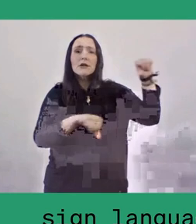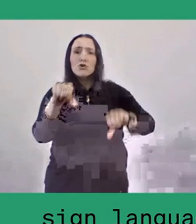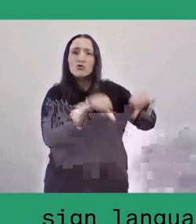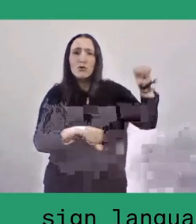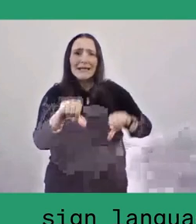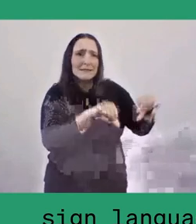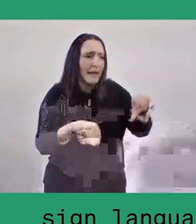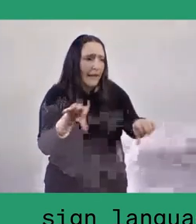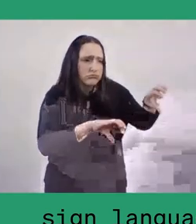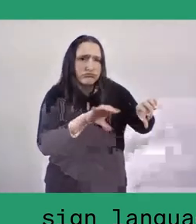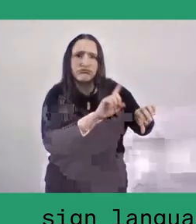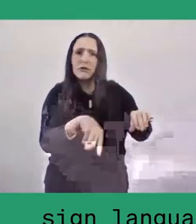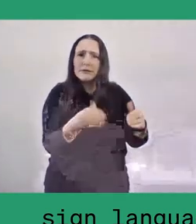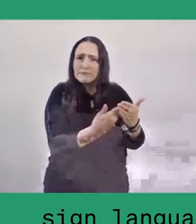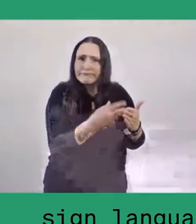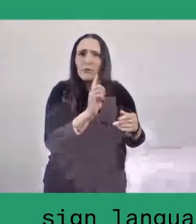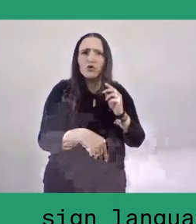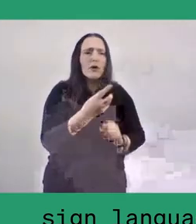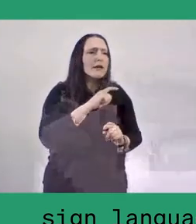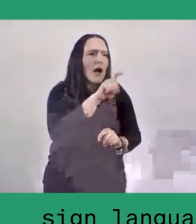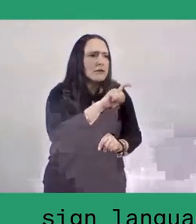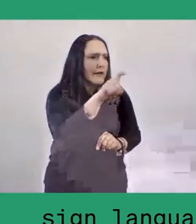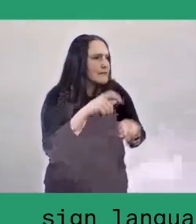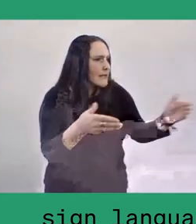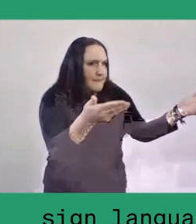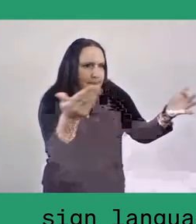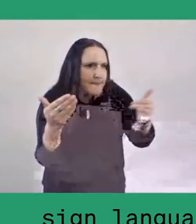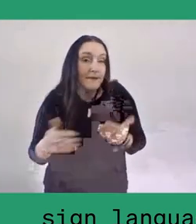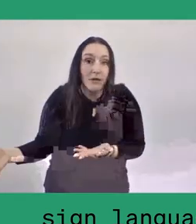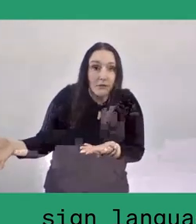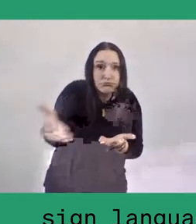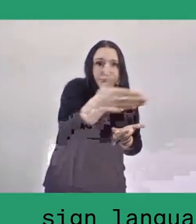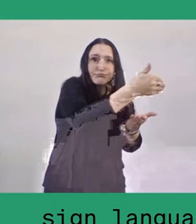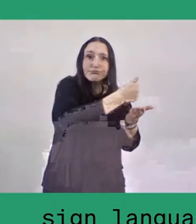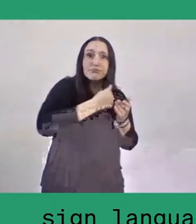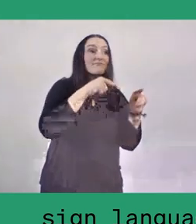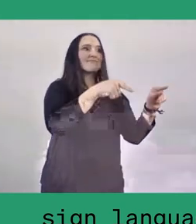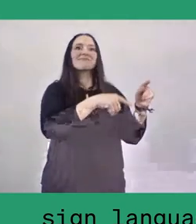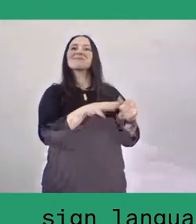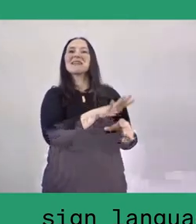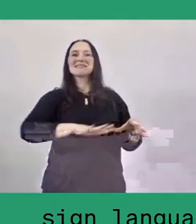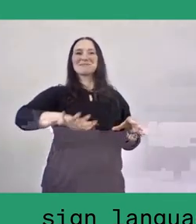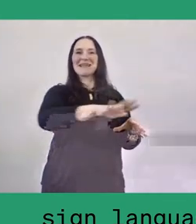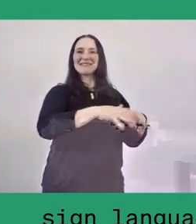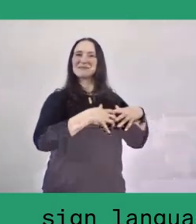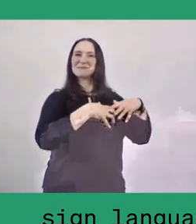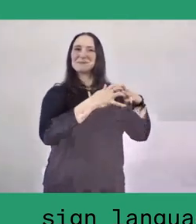And they try to construct a space and some ways for storing the knowledge.